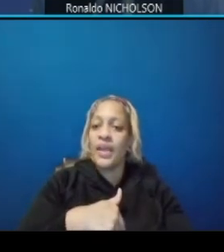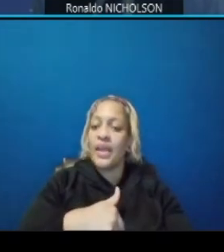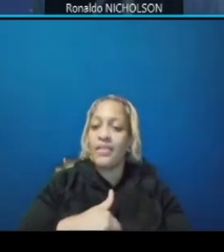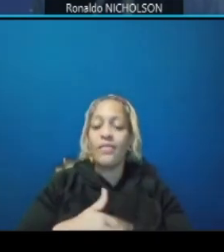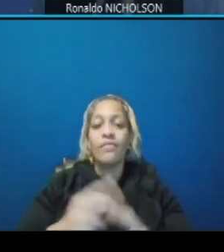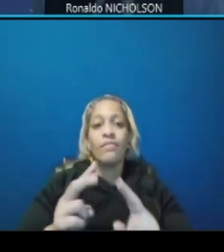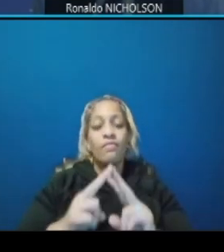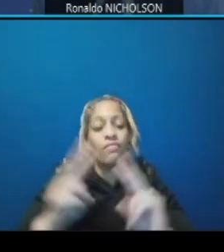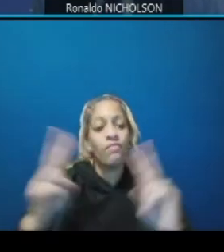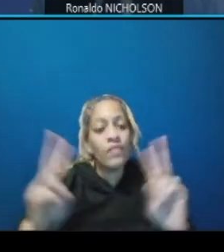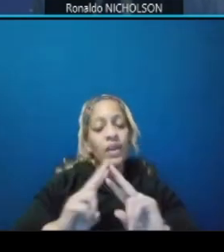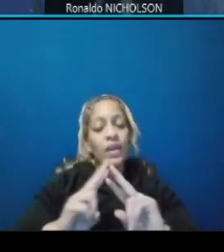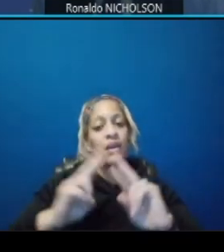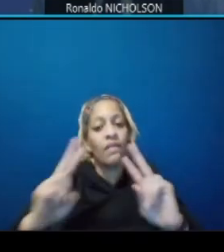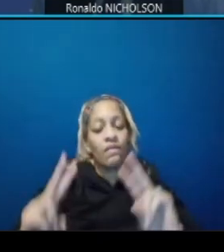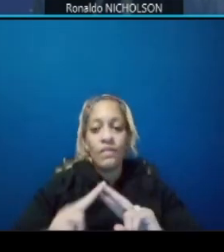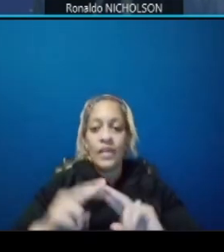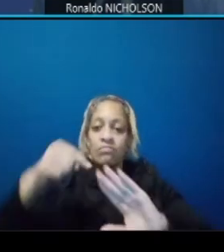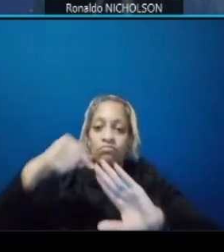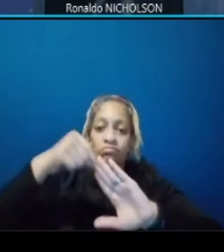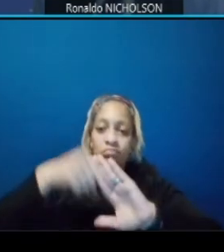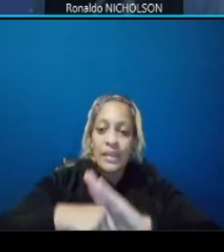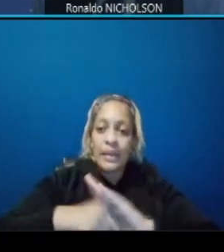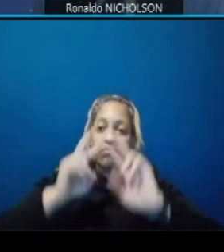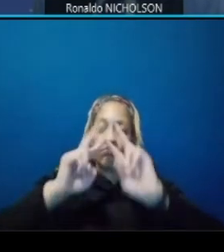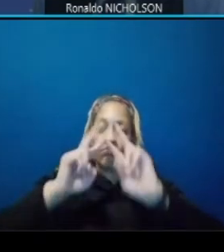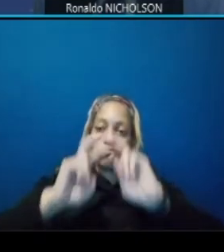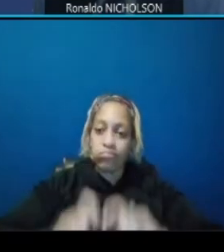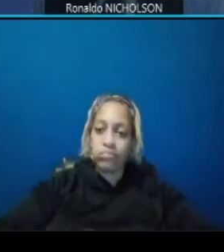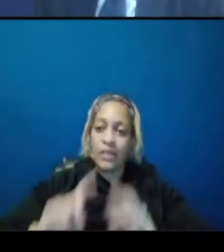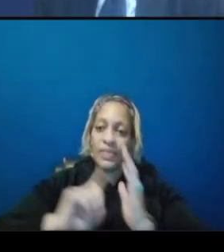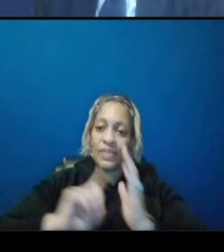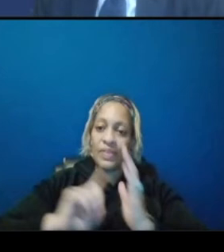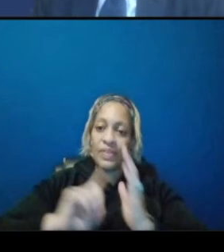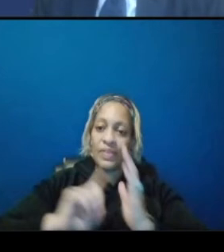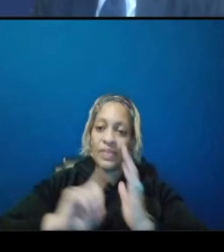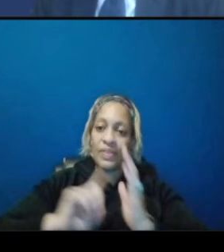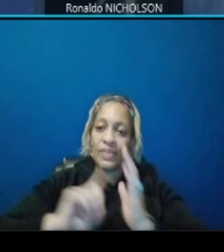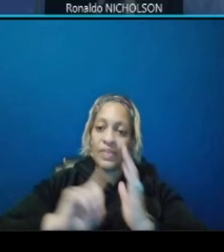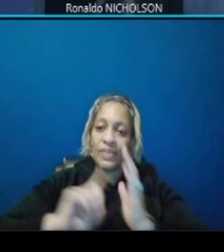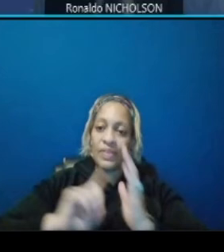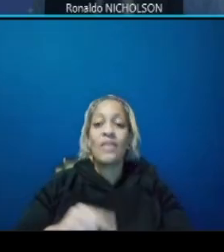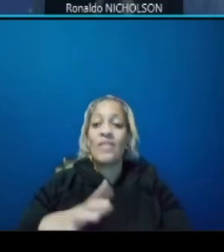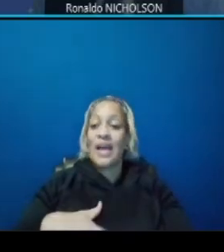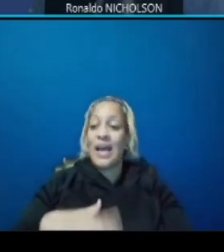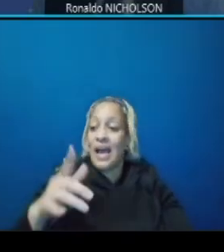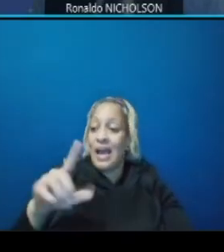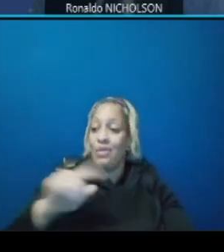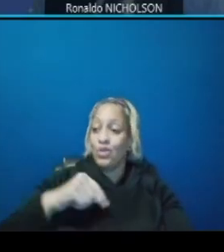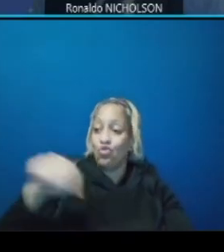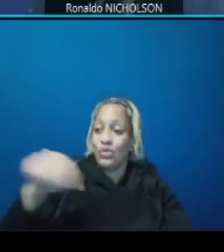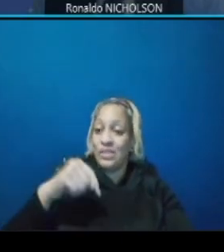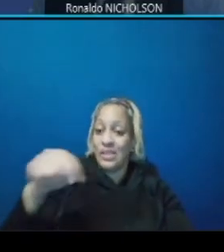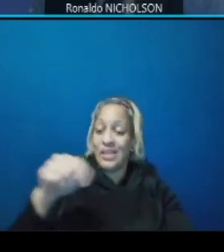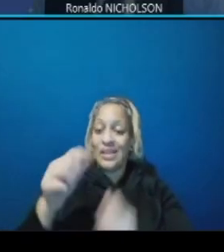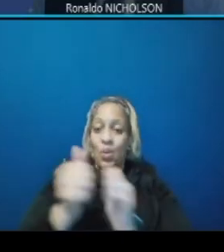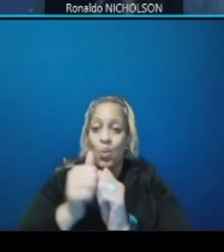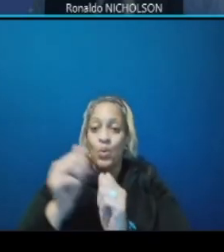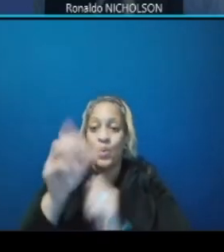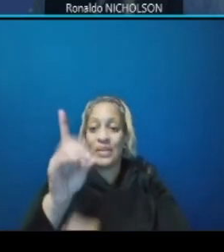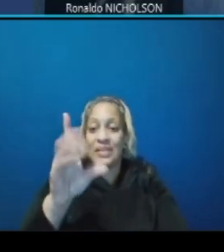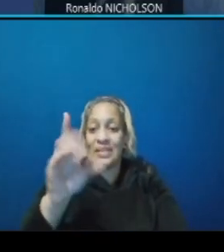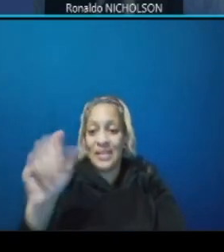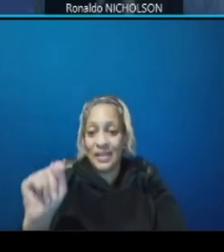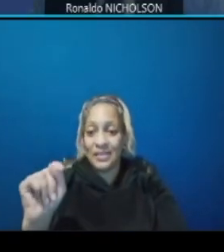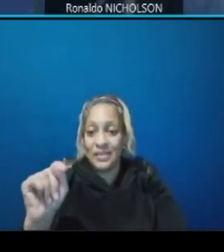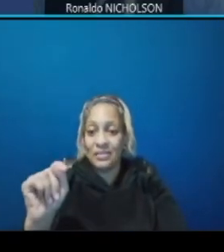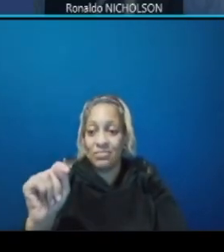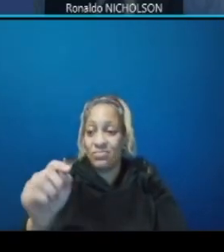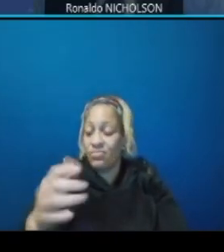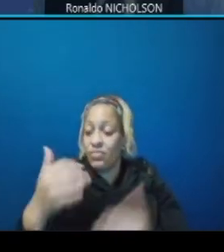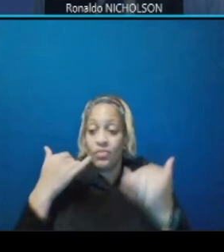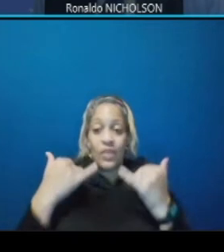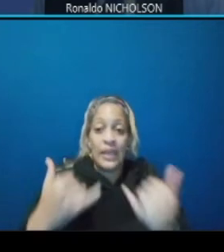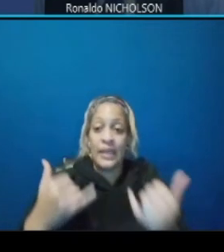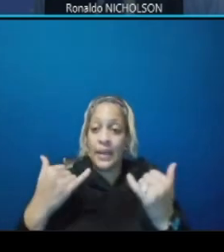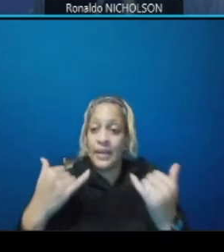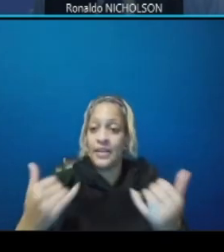um through our traffic management plan um and working with ddot at this point we we don't see